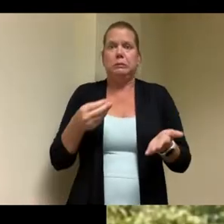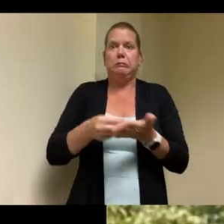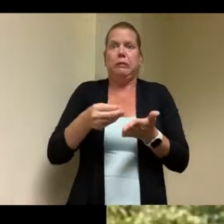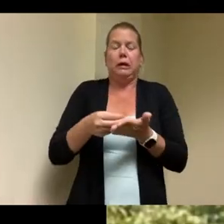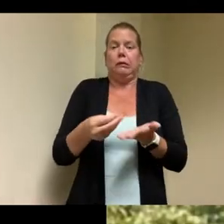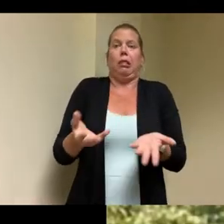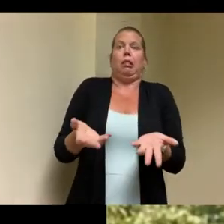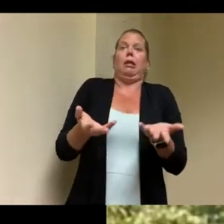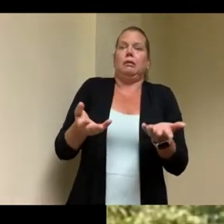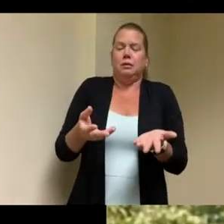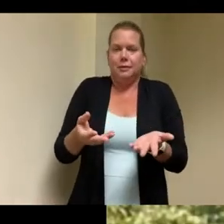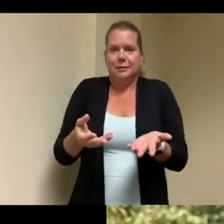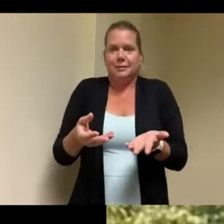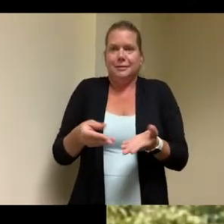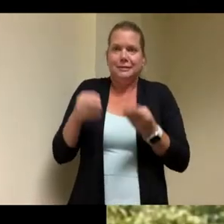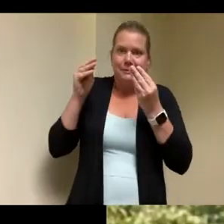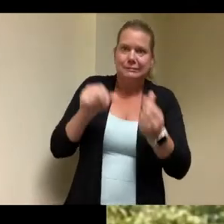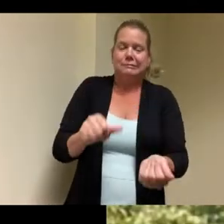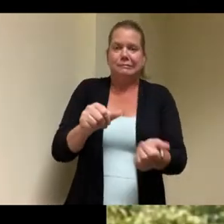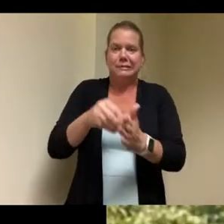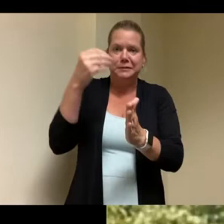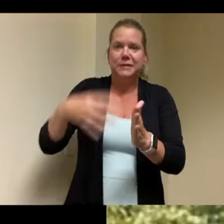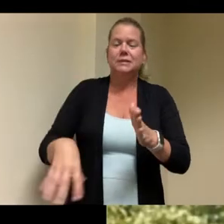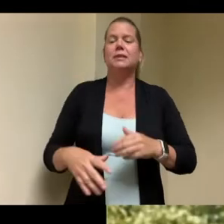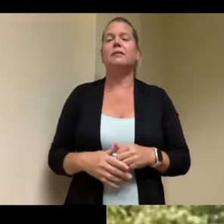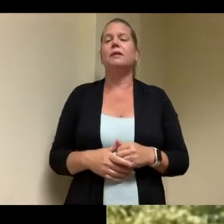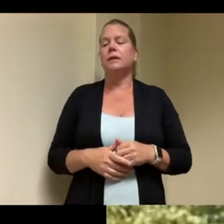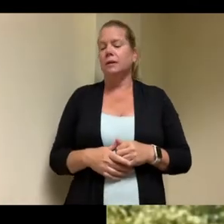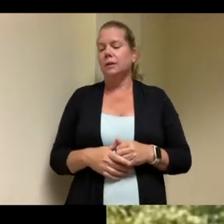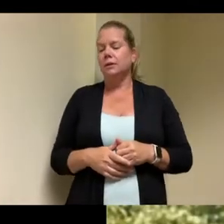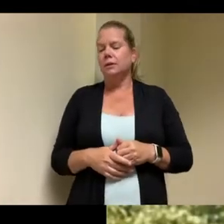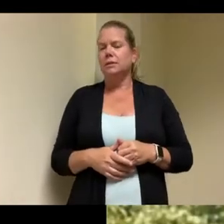we've had before all this all started is that you need the units to cover the